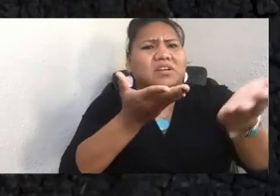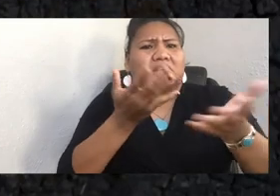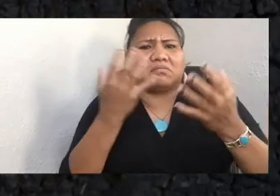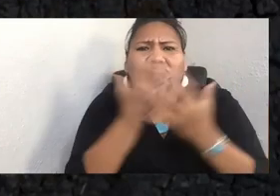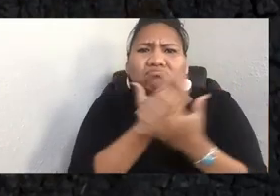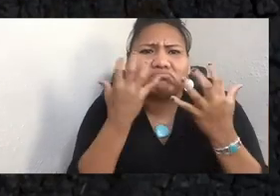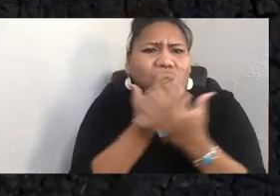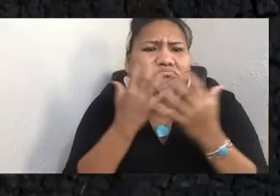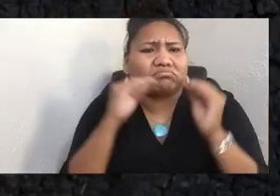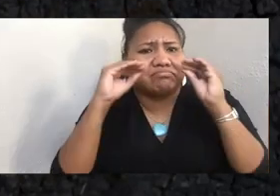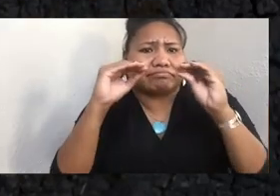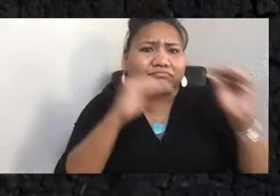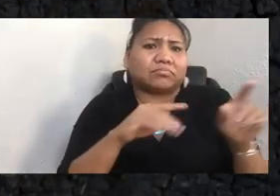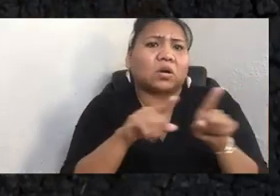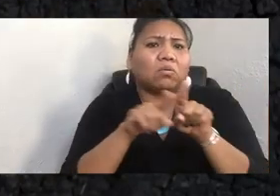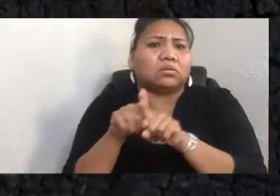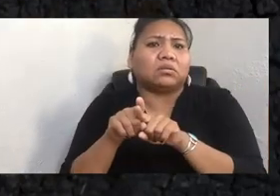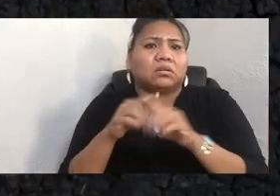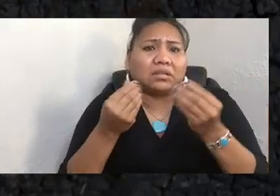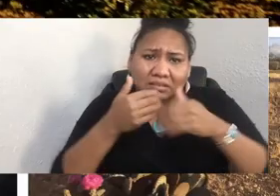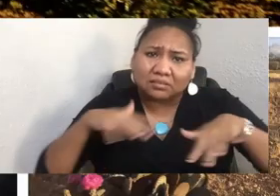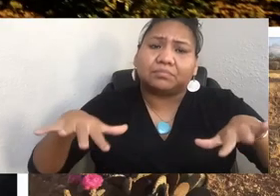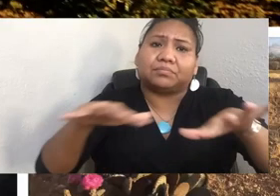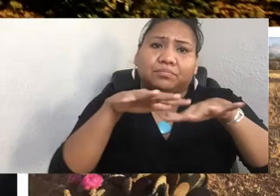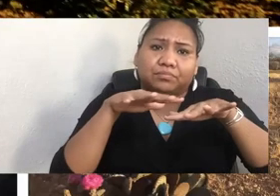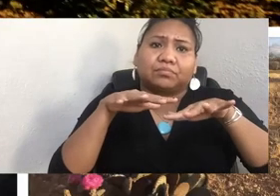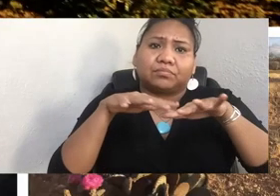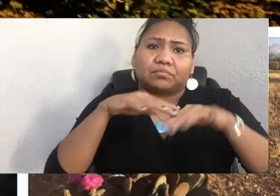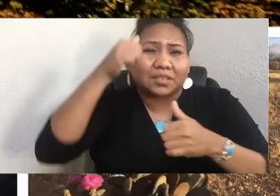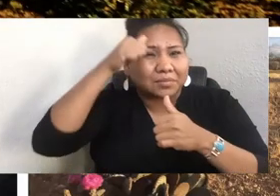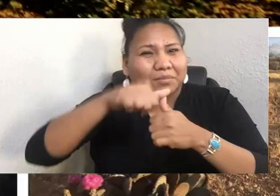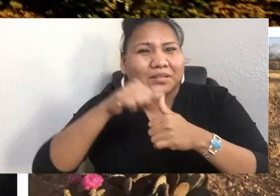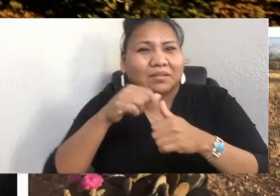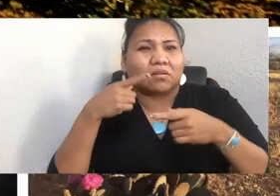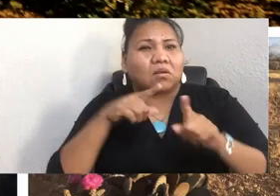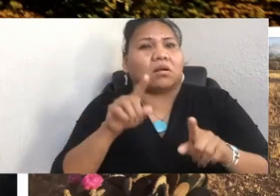I can remember thinking that I was going to miss the ocean while on the journey in Utah and that I'd become